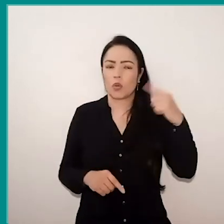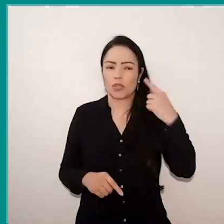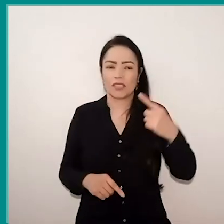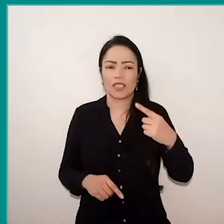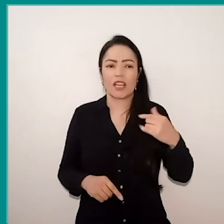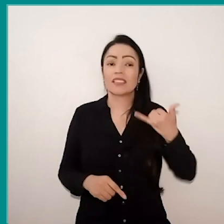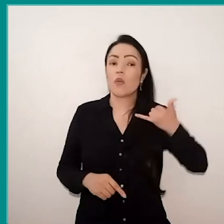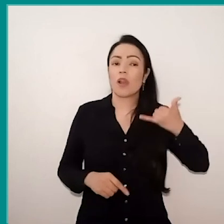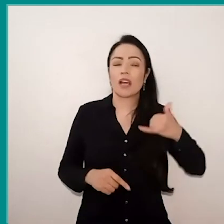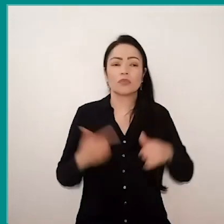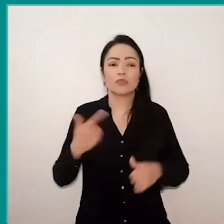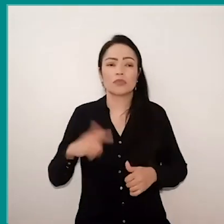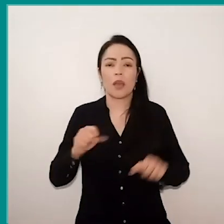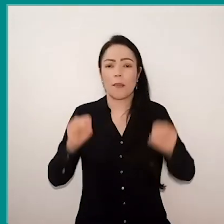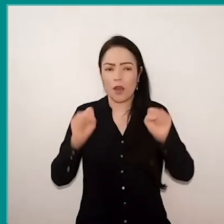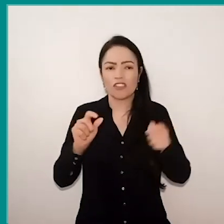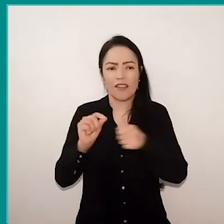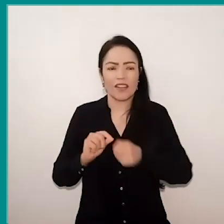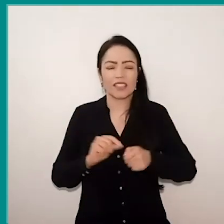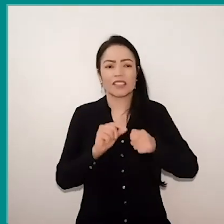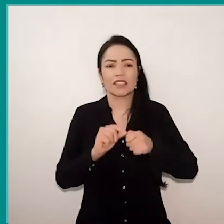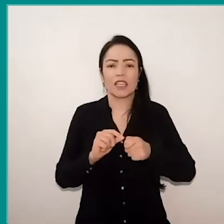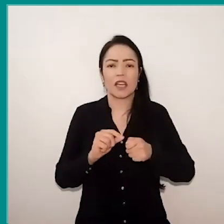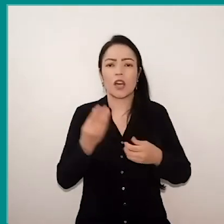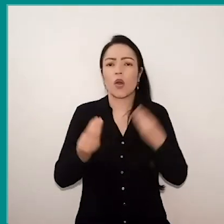and who can make this exchange of diaries, correspondence,